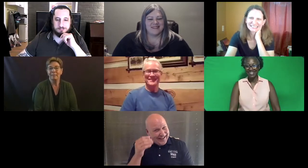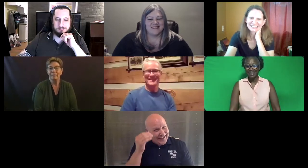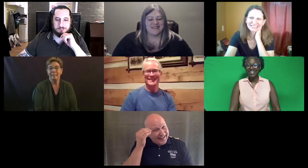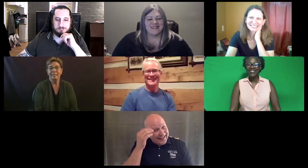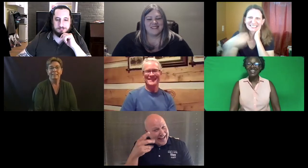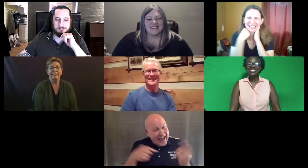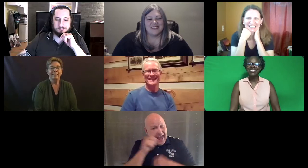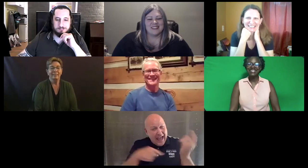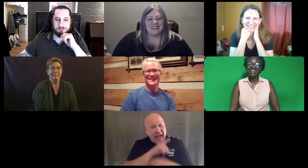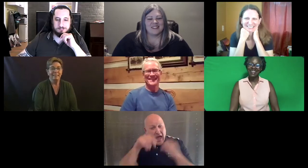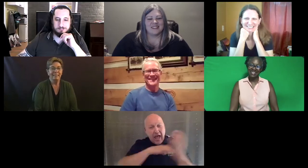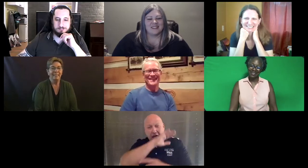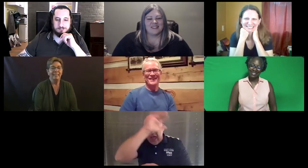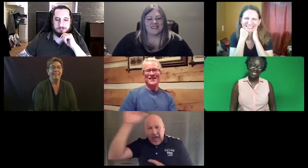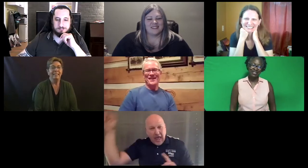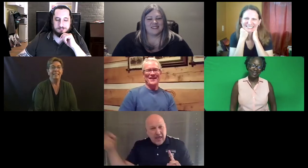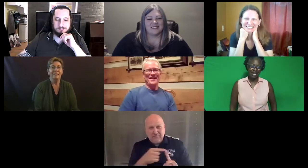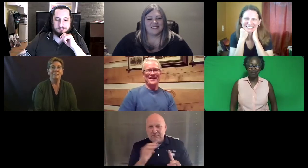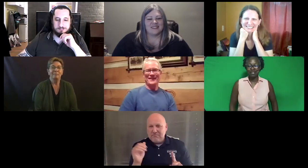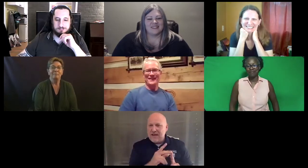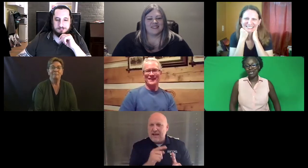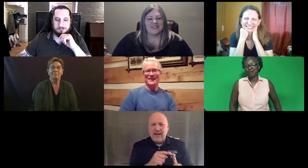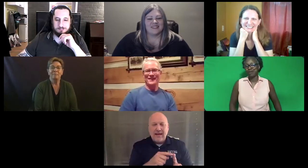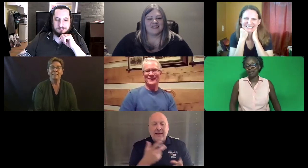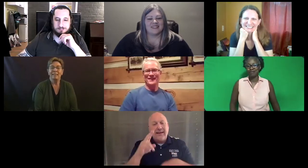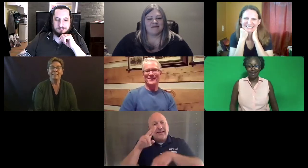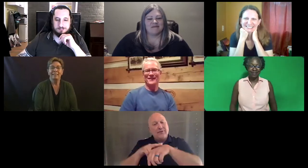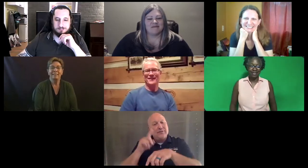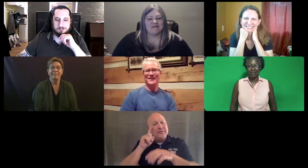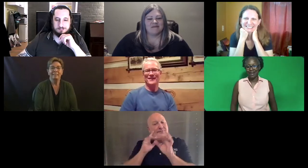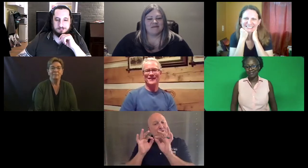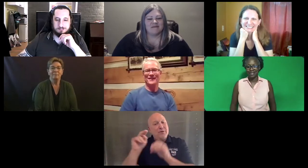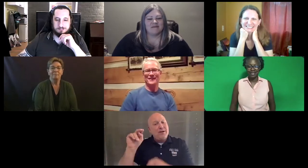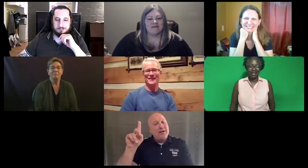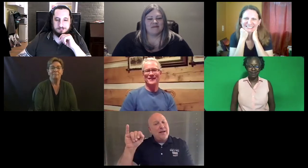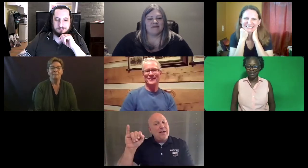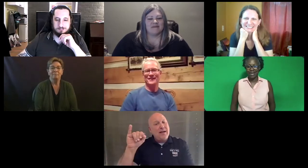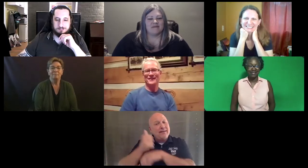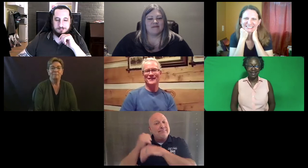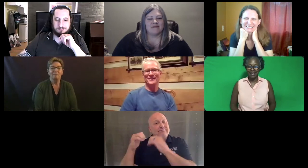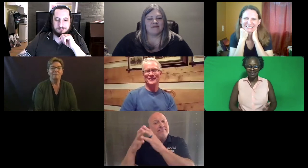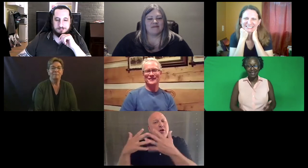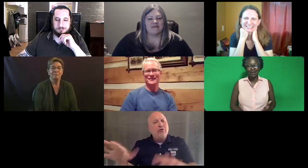Trenton: We did. We did try to come up with something. We went around and around chasing a needle in a haystack.